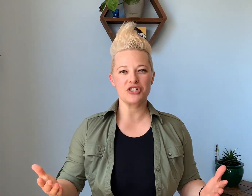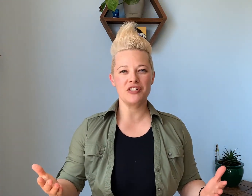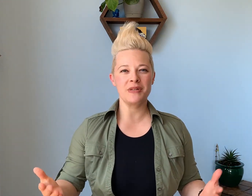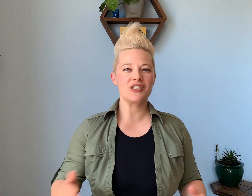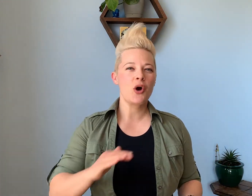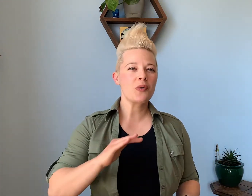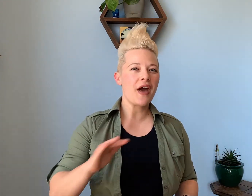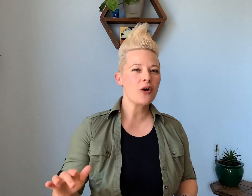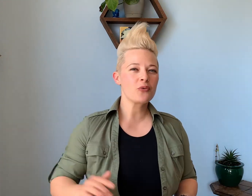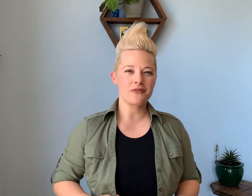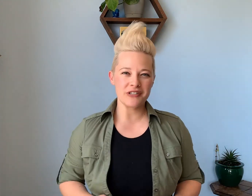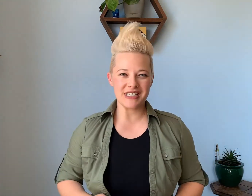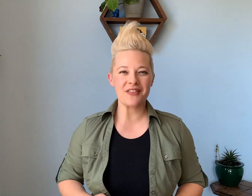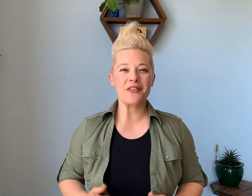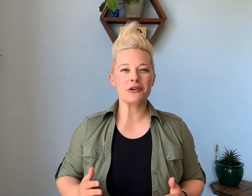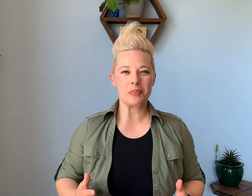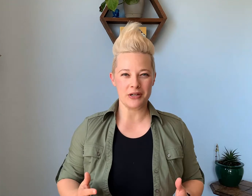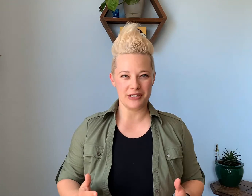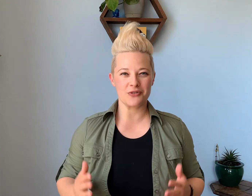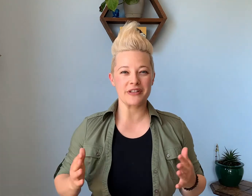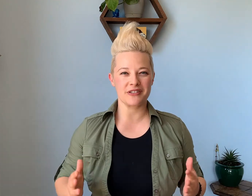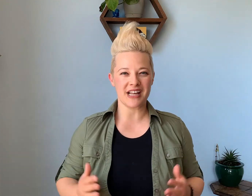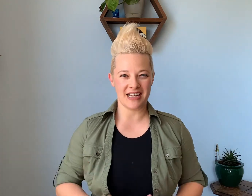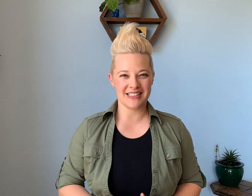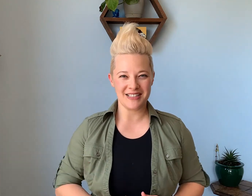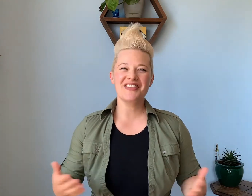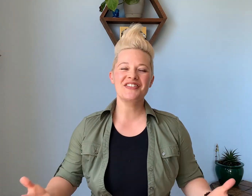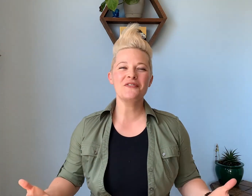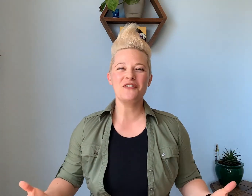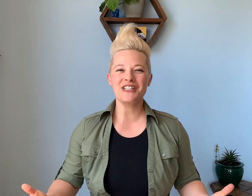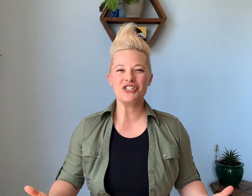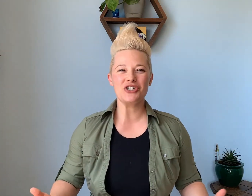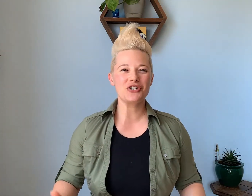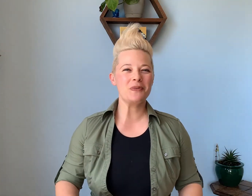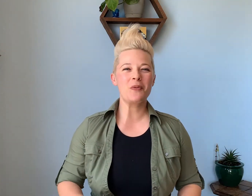achievements without referencing their appearance or their size. I think that fitness should be